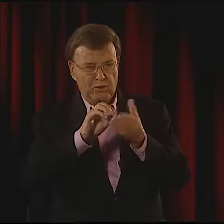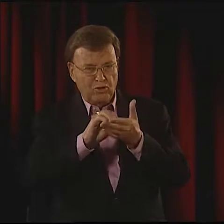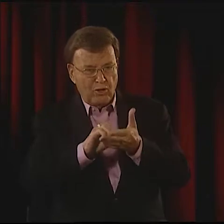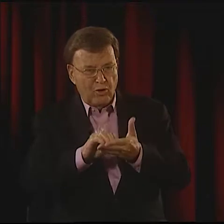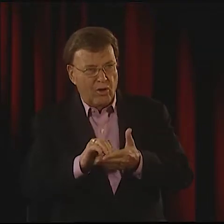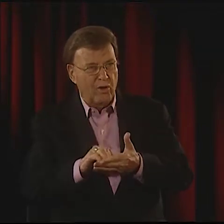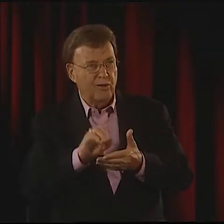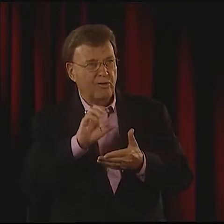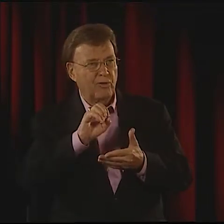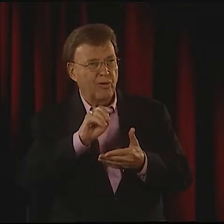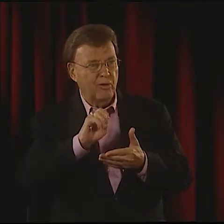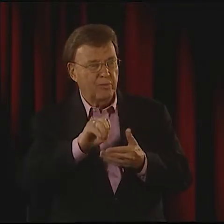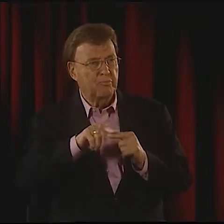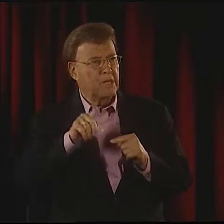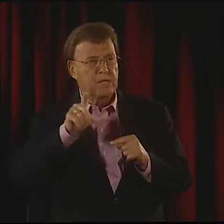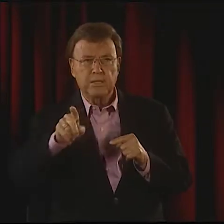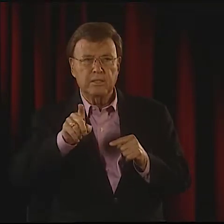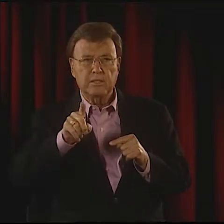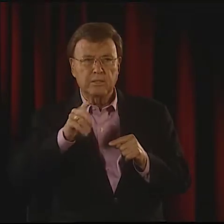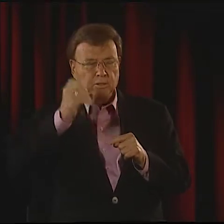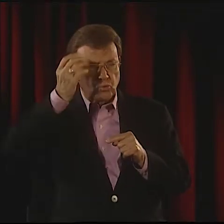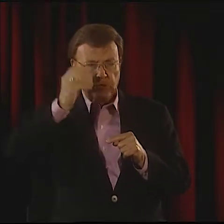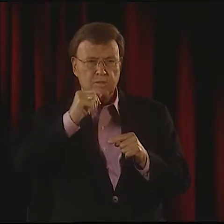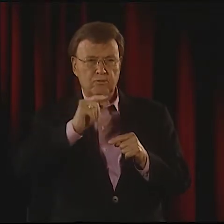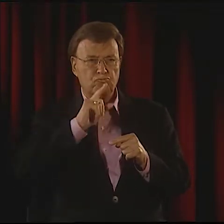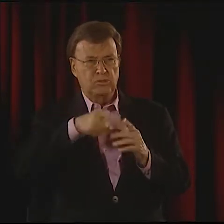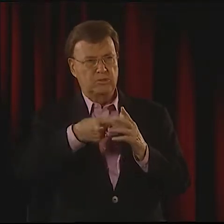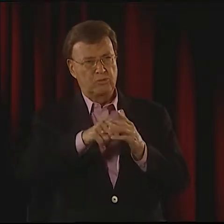BUT STOKOE HAD NOT REALLY STARTED THAT RESEARCH.